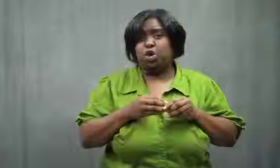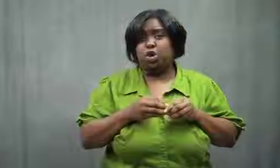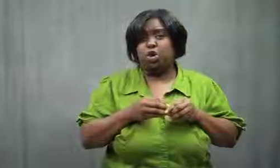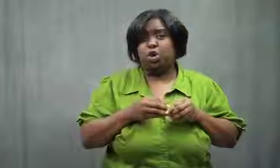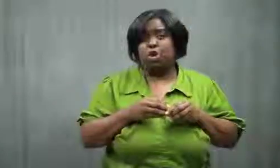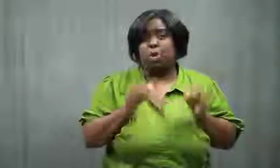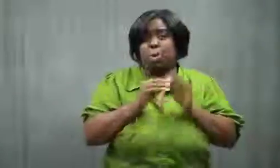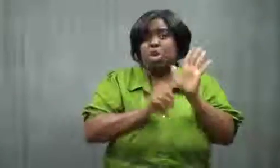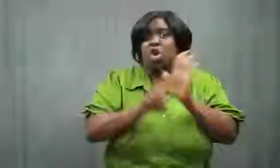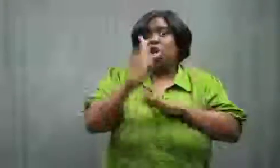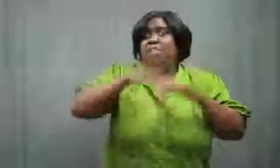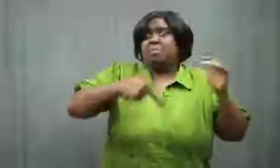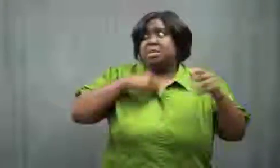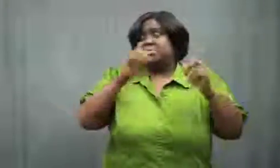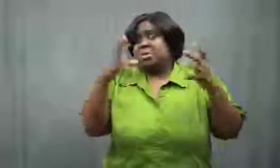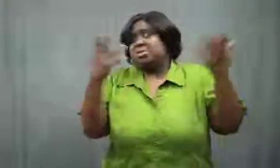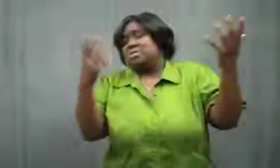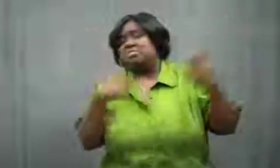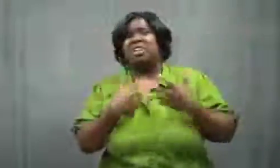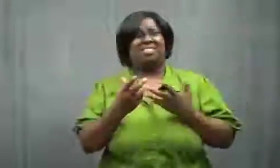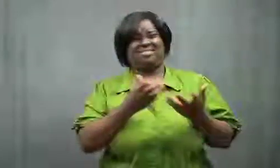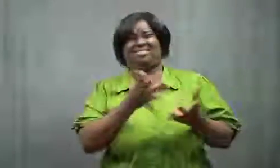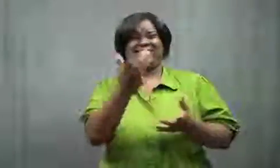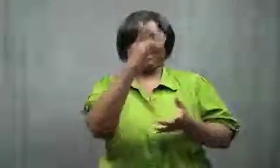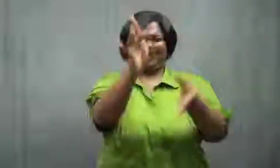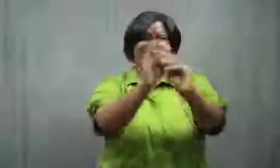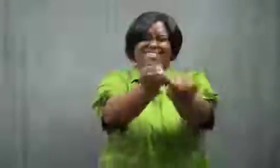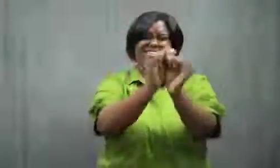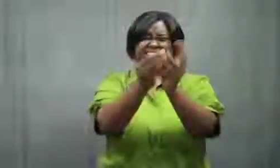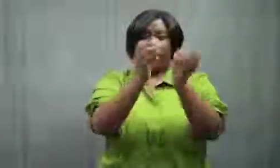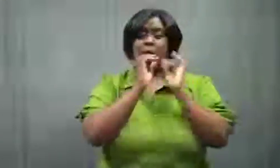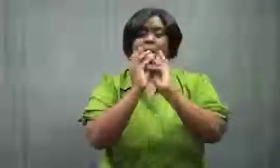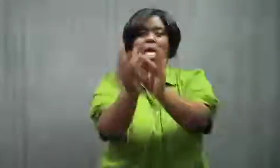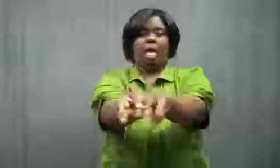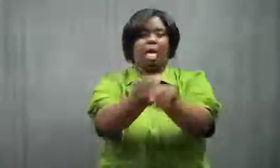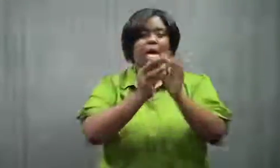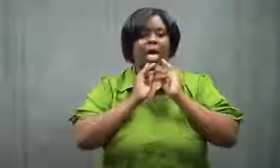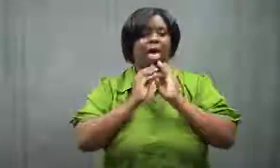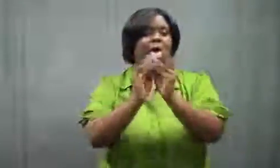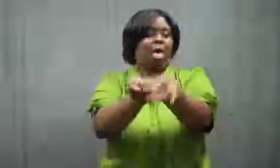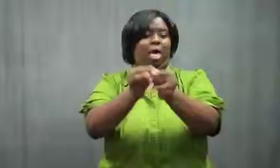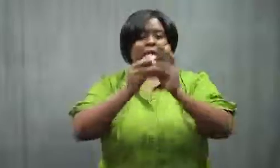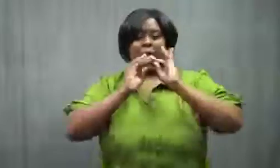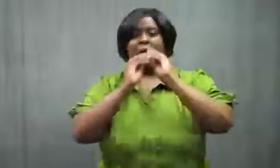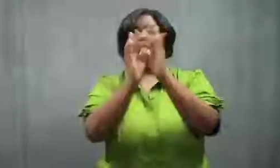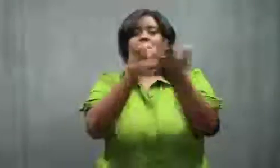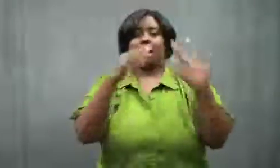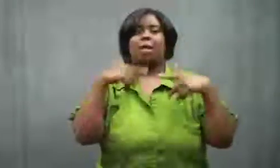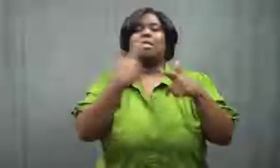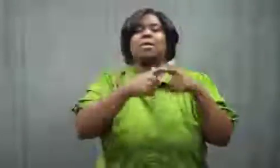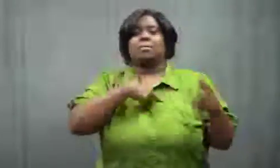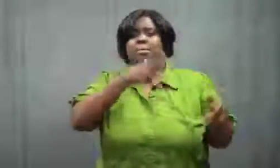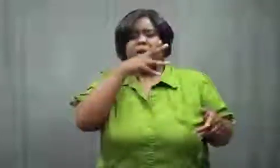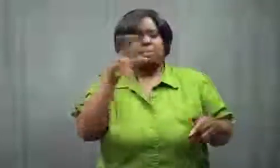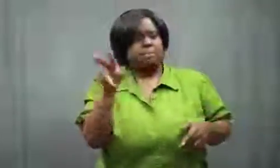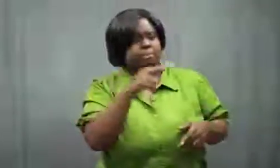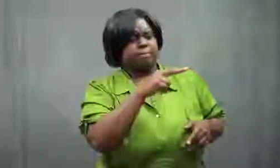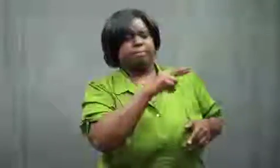She was taller than me too.